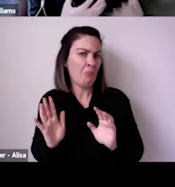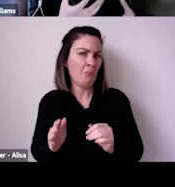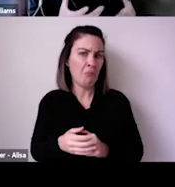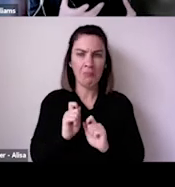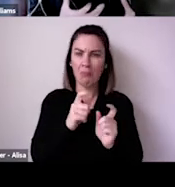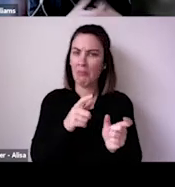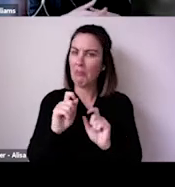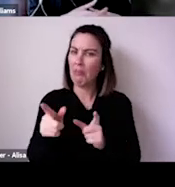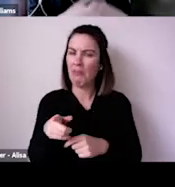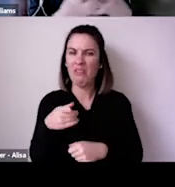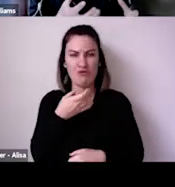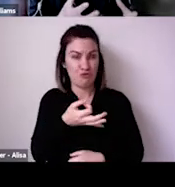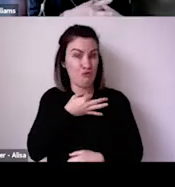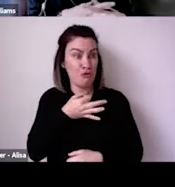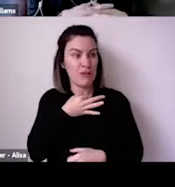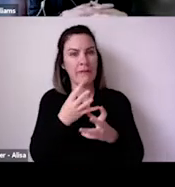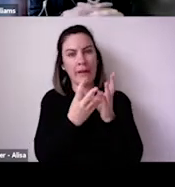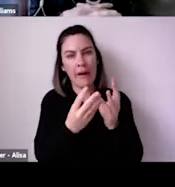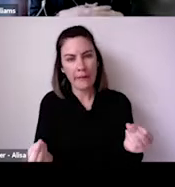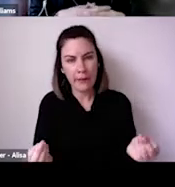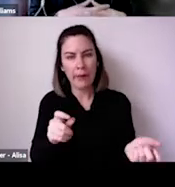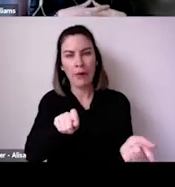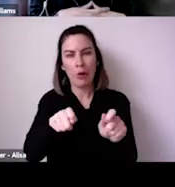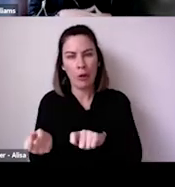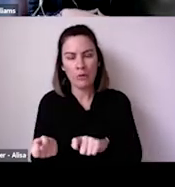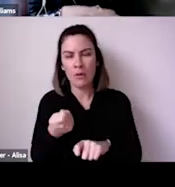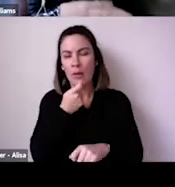the majority of Australian adults are yet to receive any vaccination.